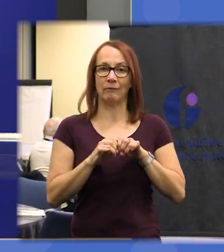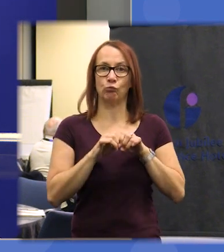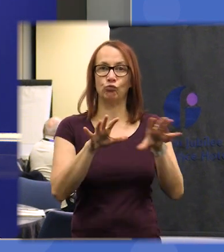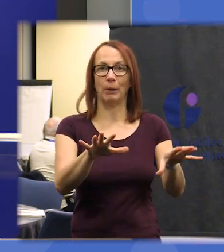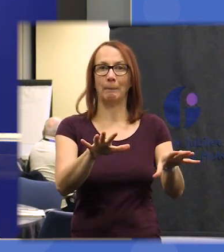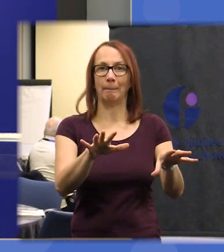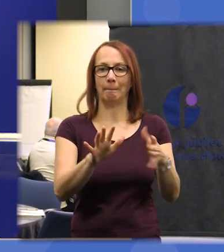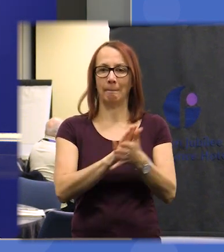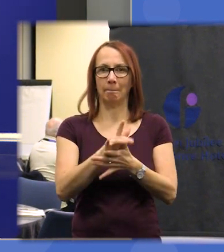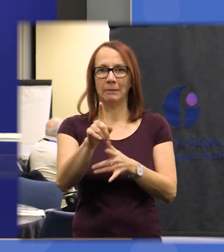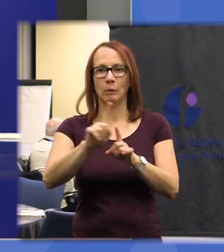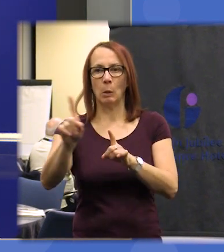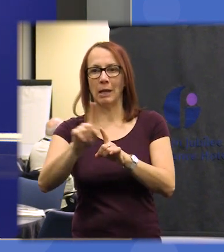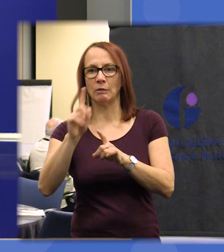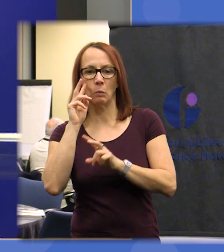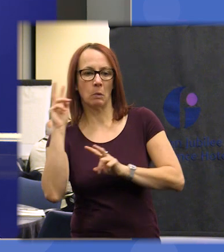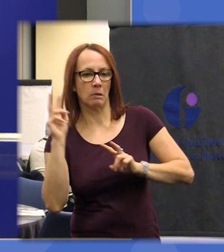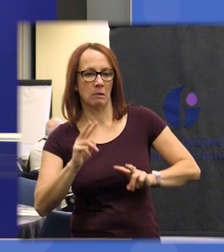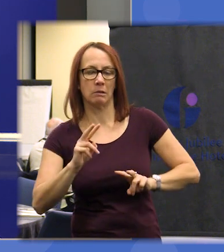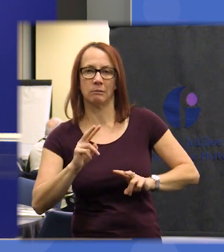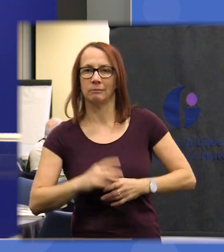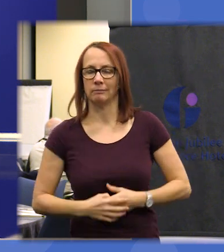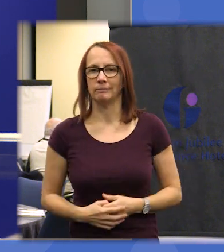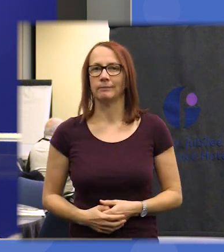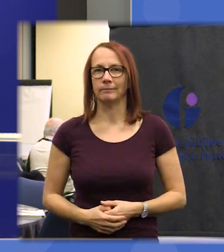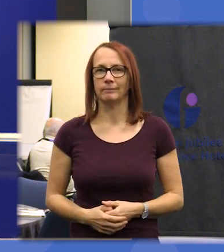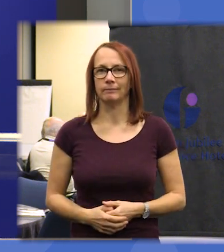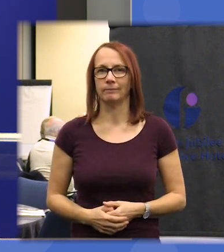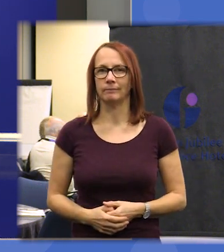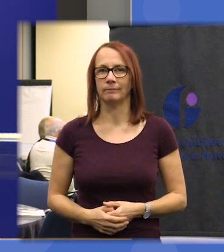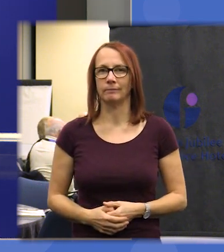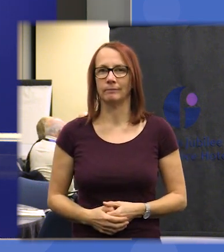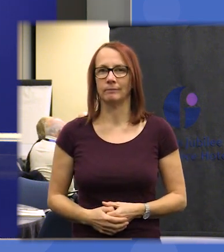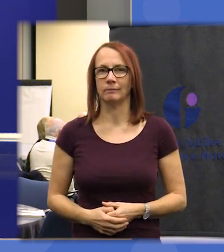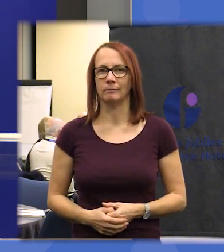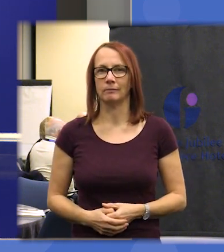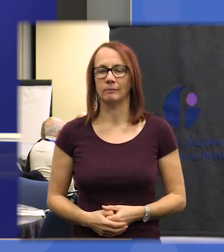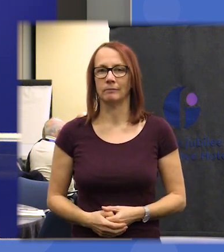your hard work and deliberations between Nye and our next weekend and I think